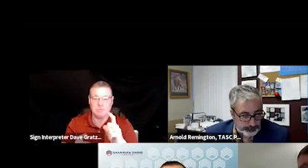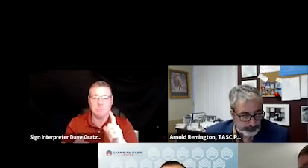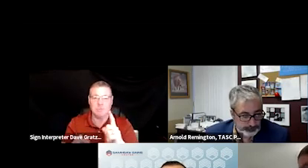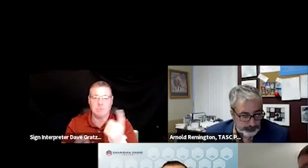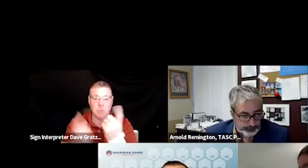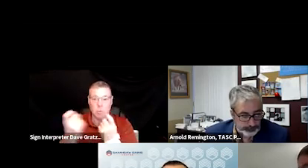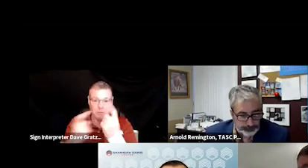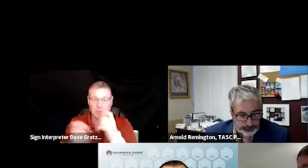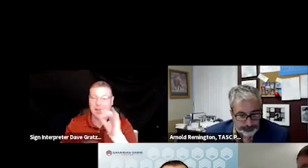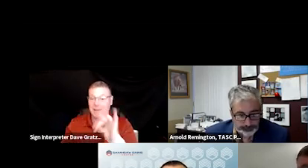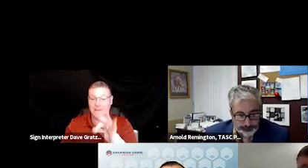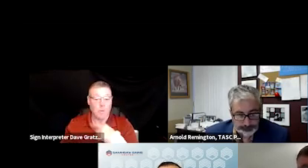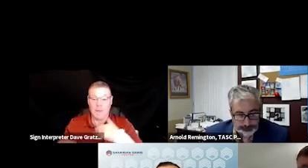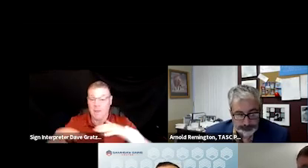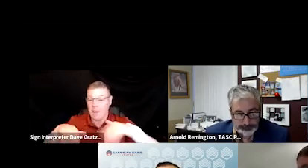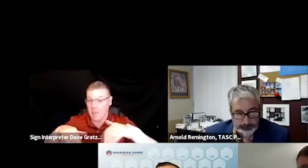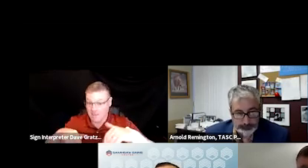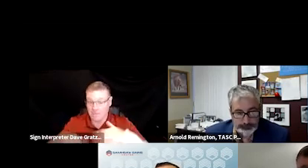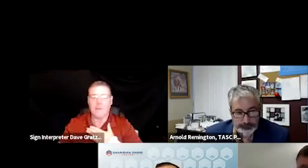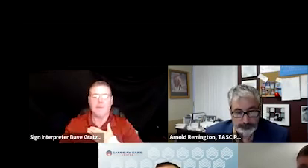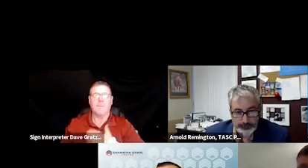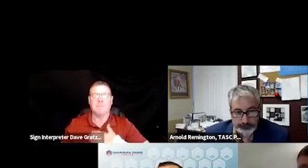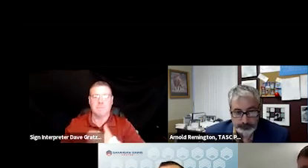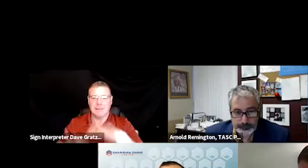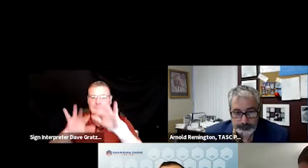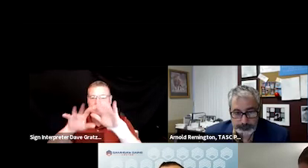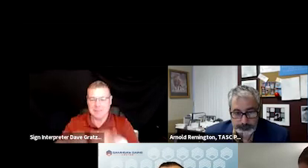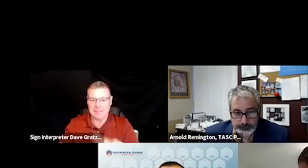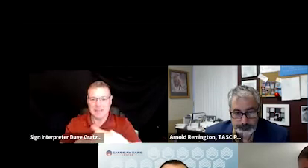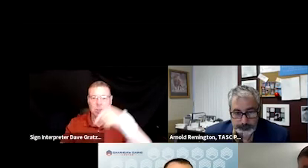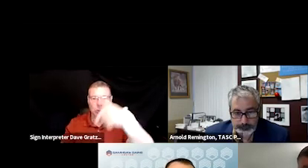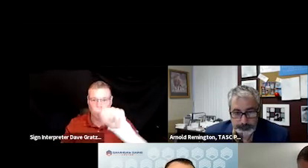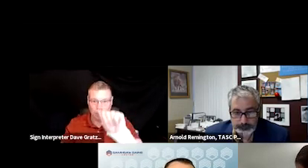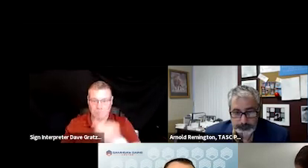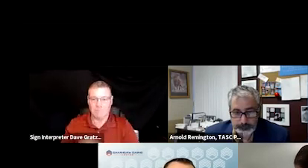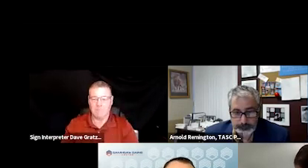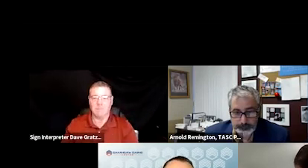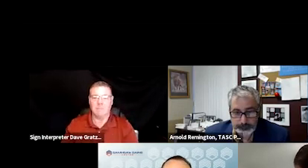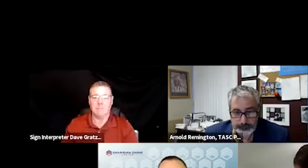If you have not already, please type your questions into the Q&A pod on your screen,